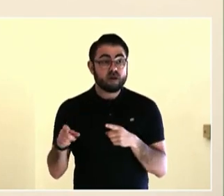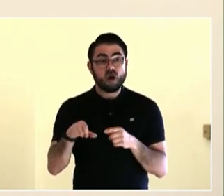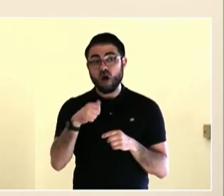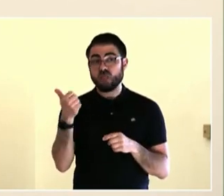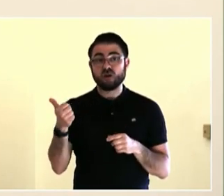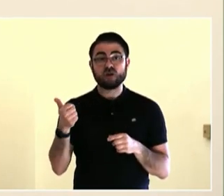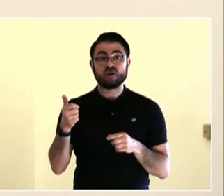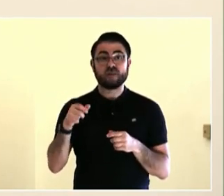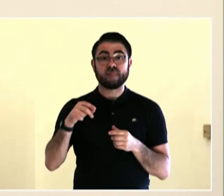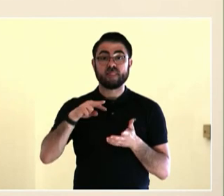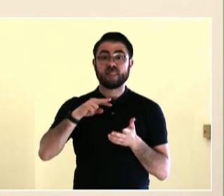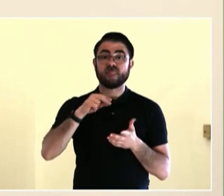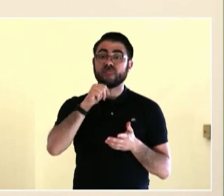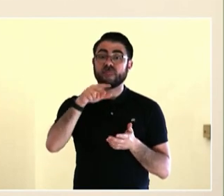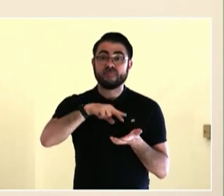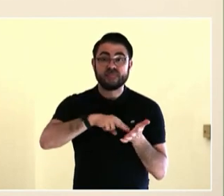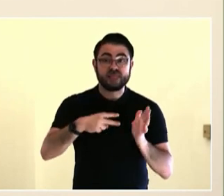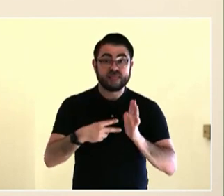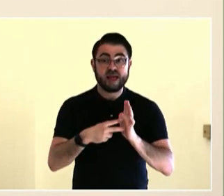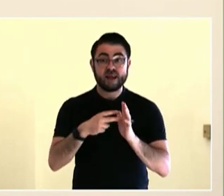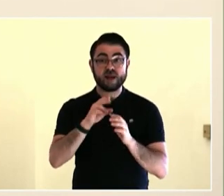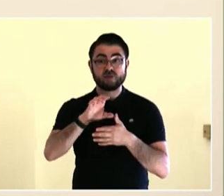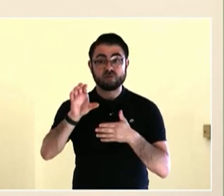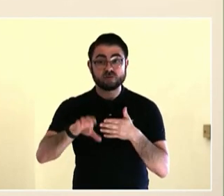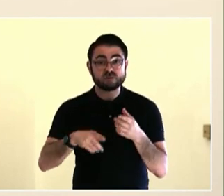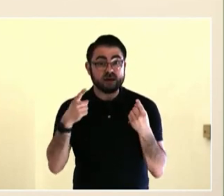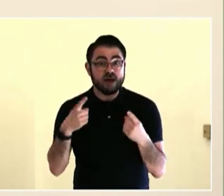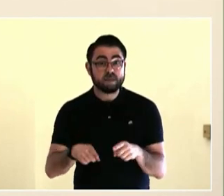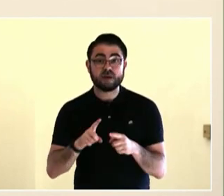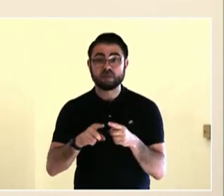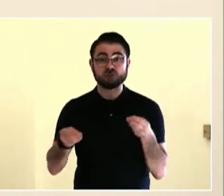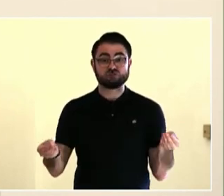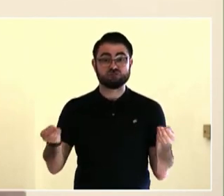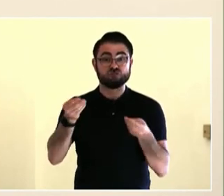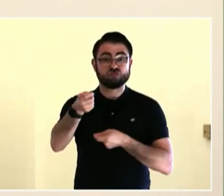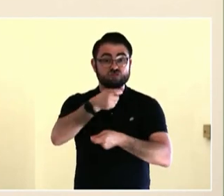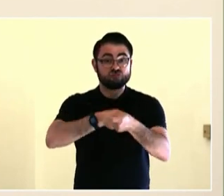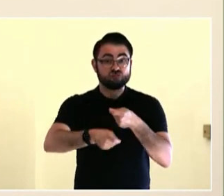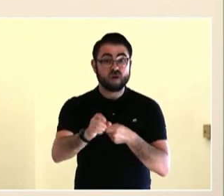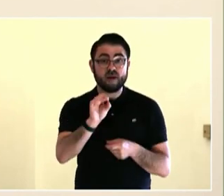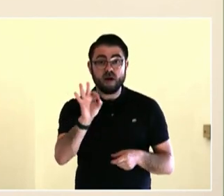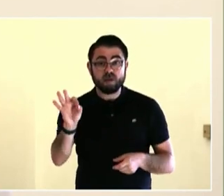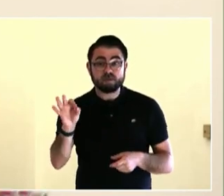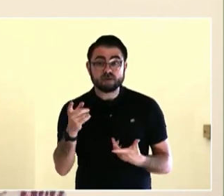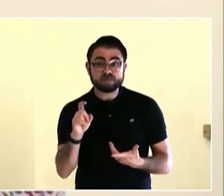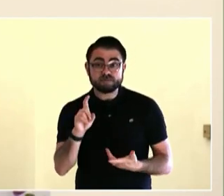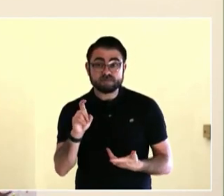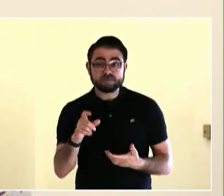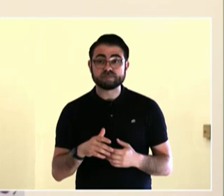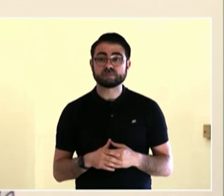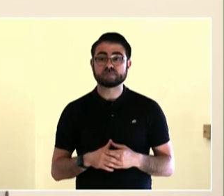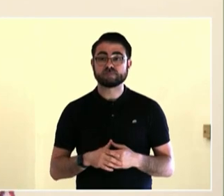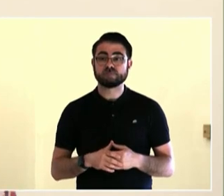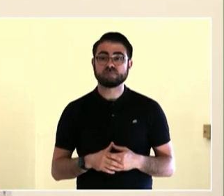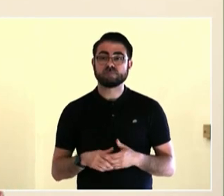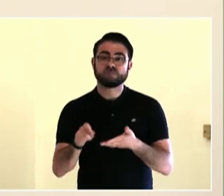I'll admit. Perhaps you've survived or lived through something that will have made you wiser or more resilient.